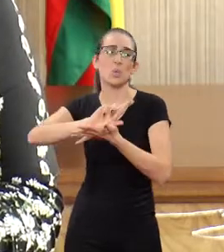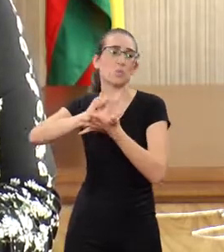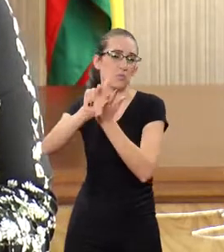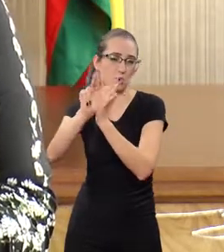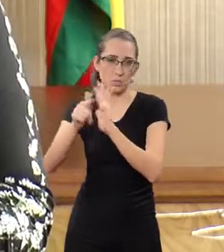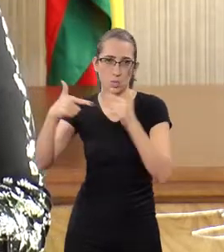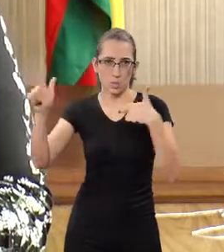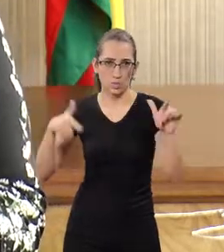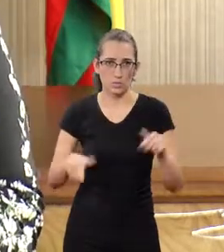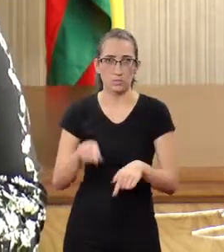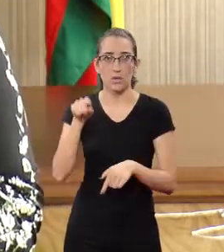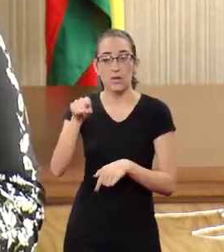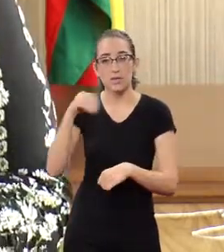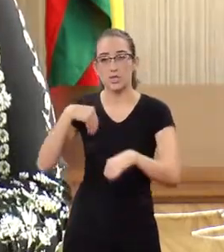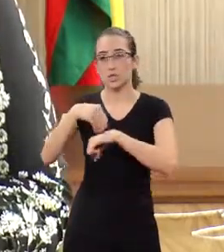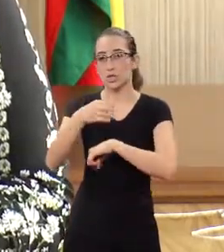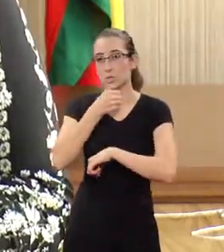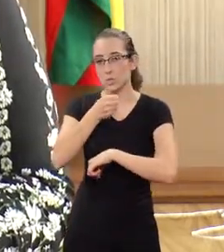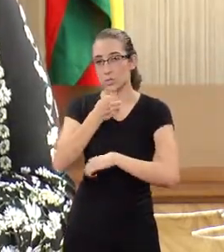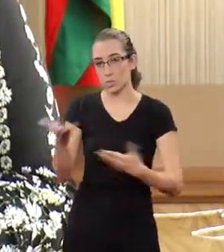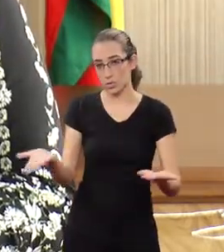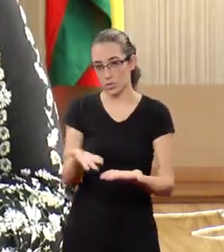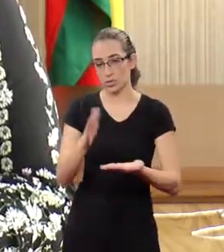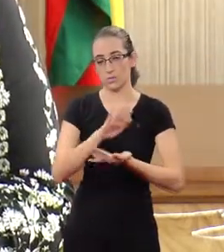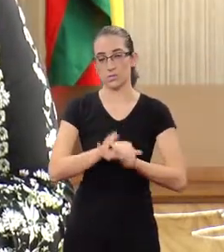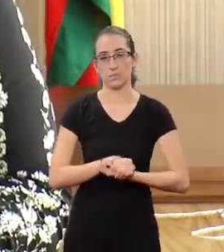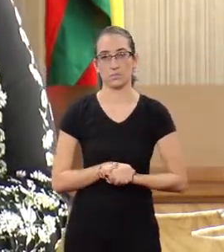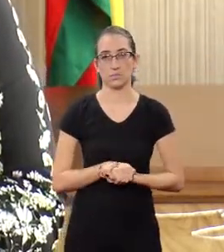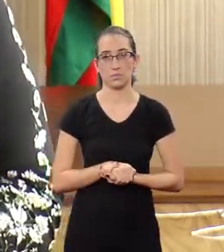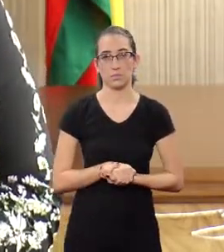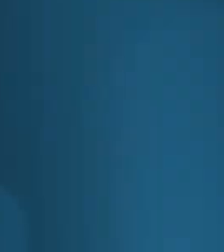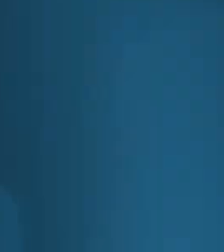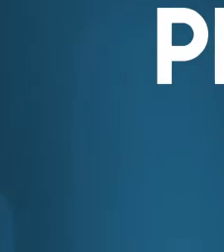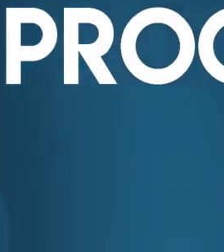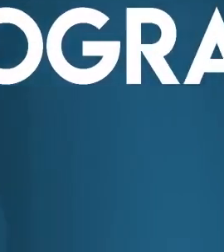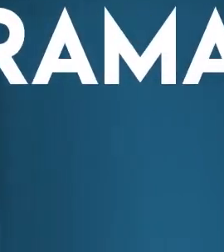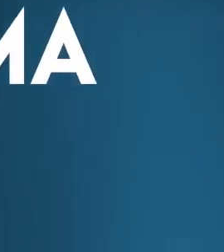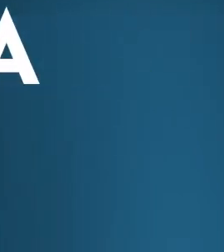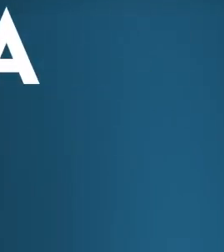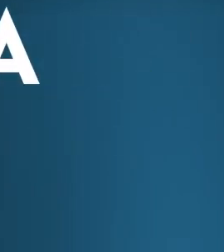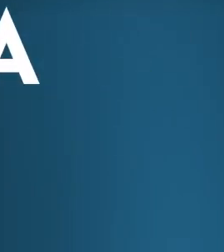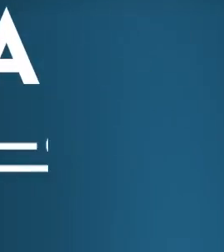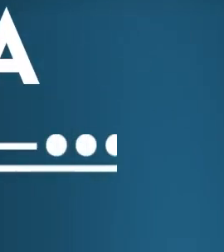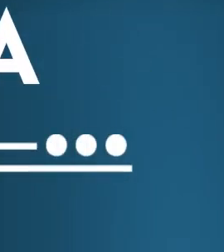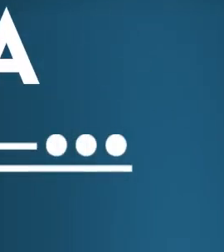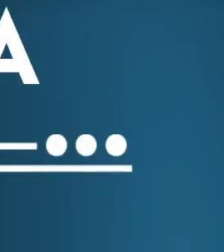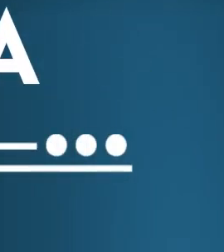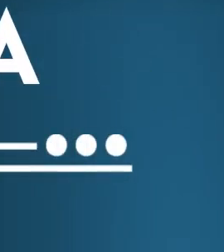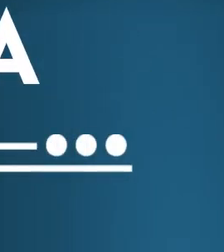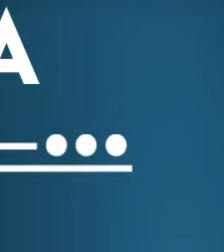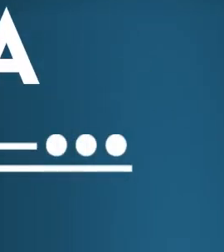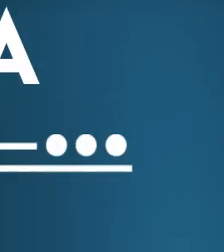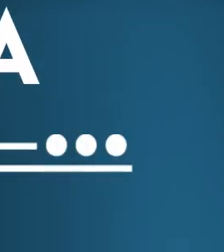among other areas. This is today's tip. Tip of the Program